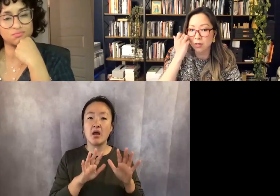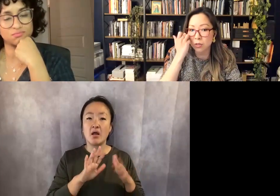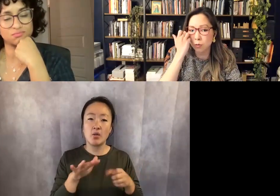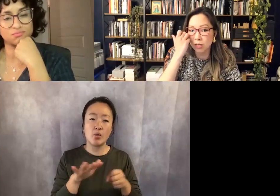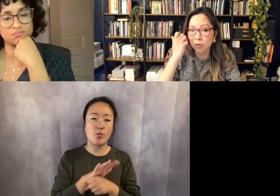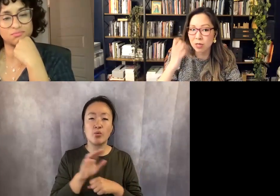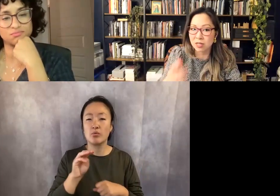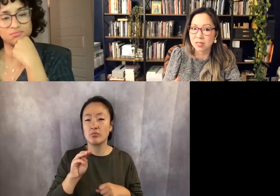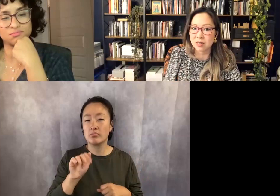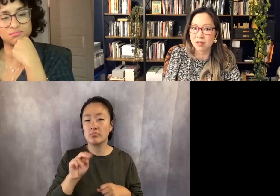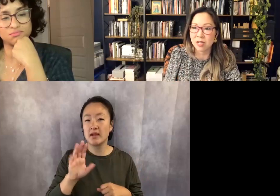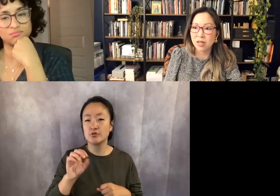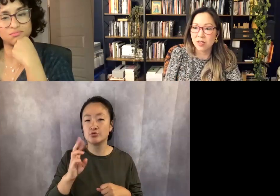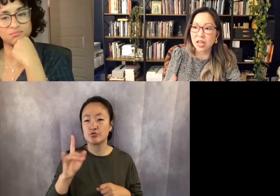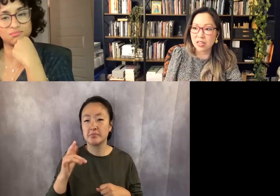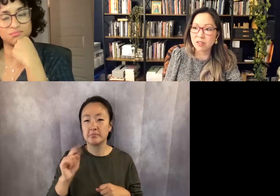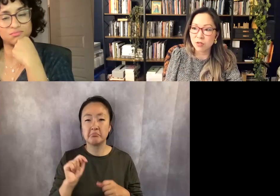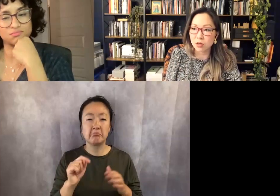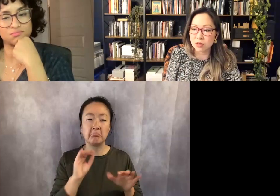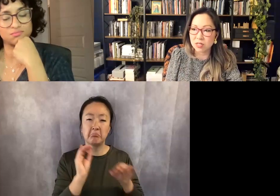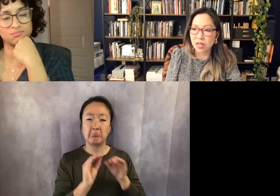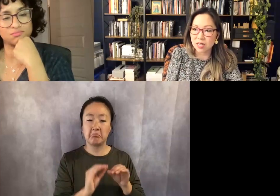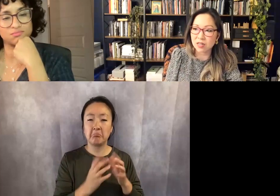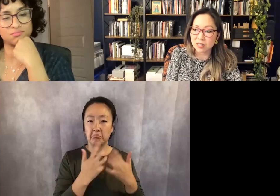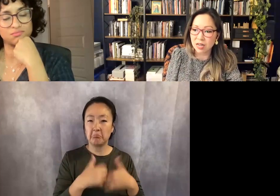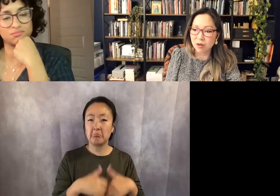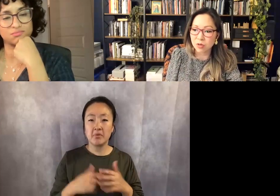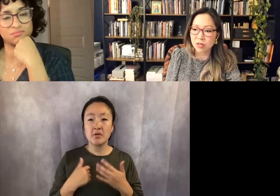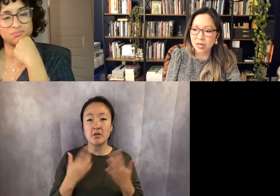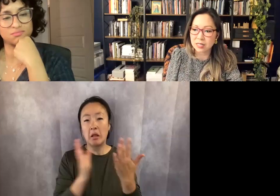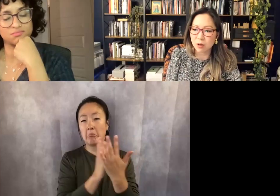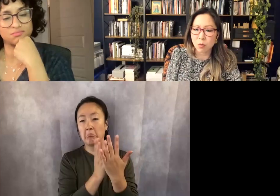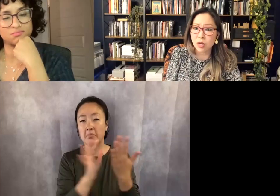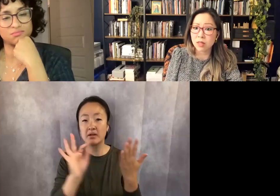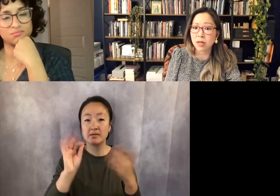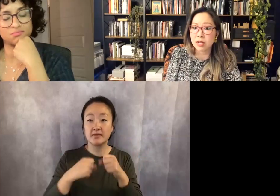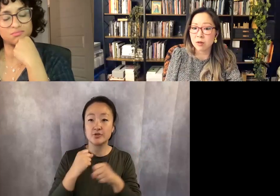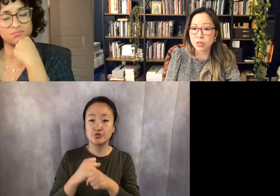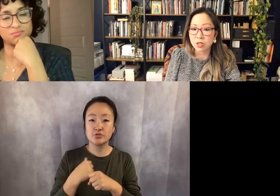So it really wasn't until the end of those 9 years that I realized what the hell I was